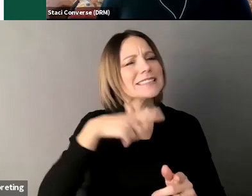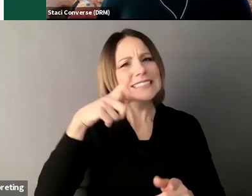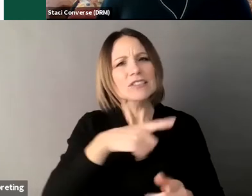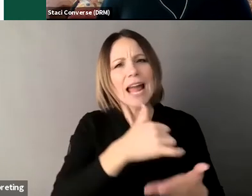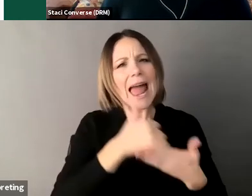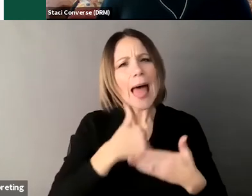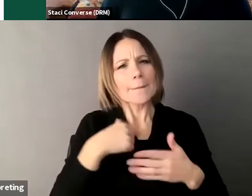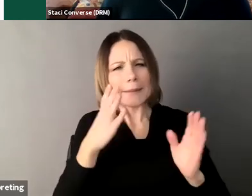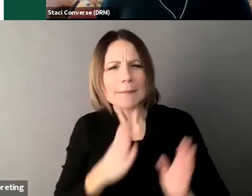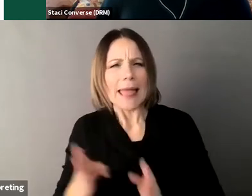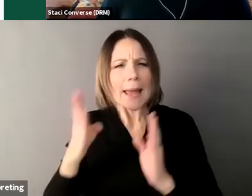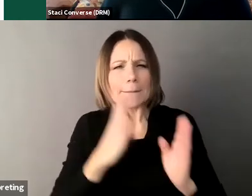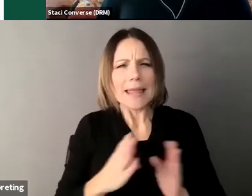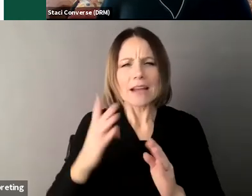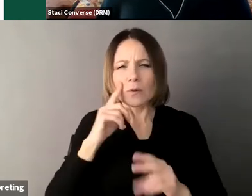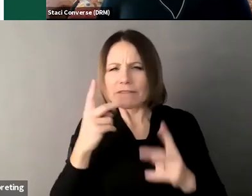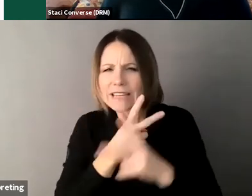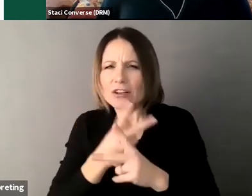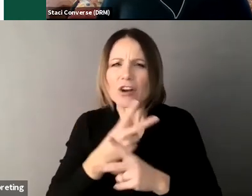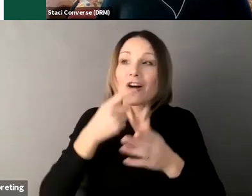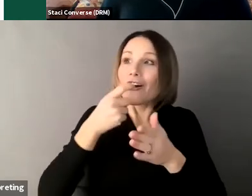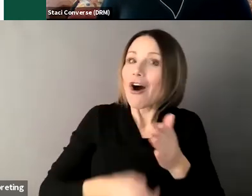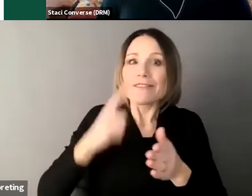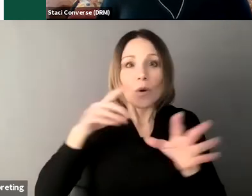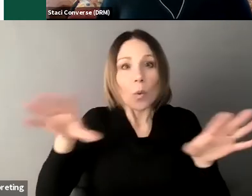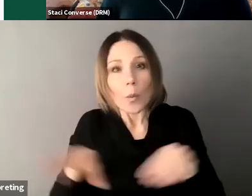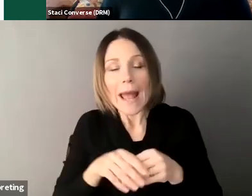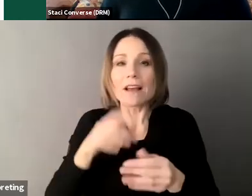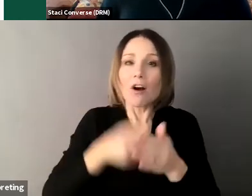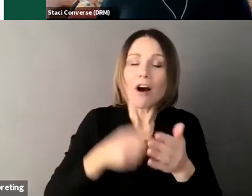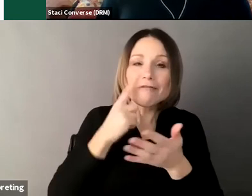choice I like having the final choice because it makes me more independent